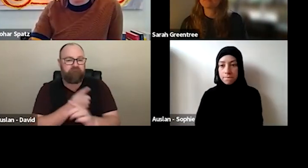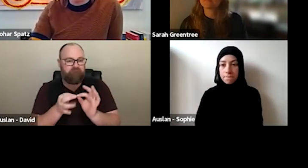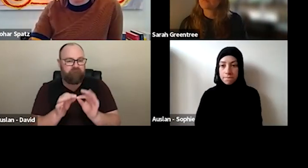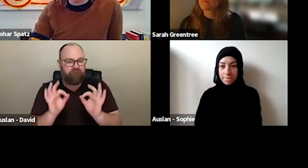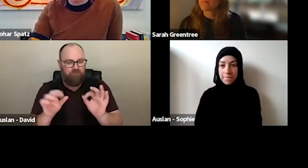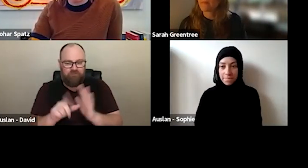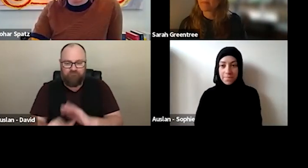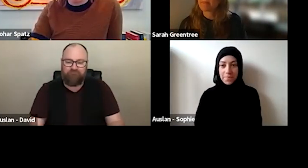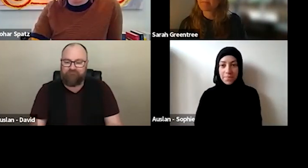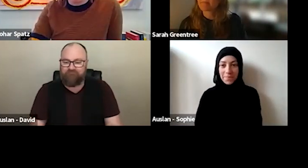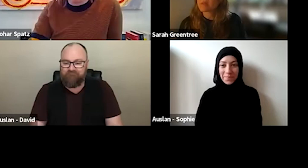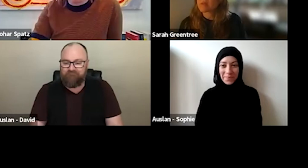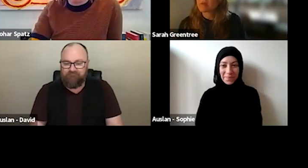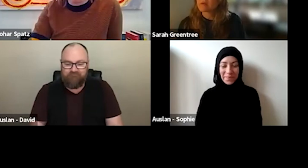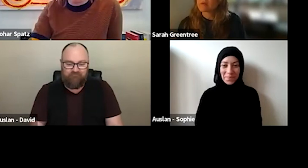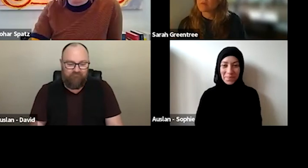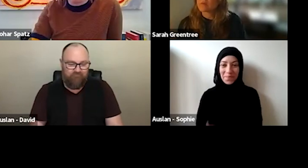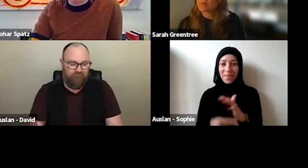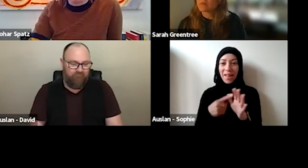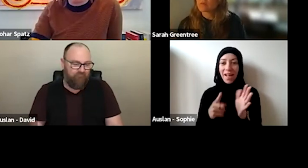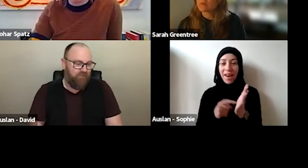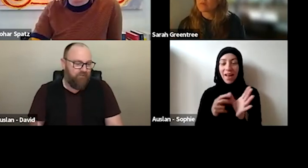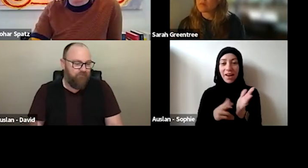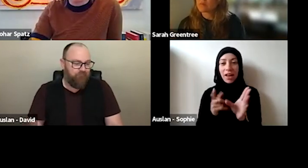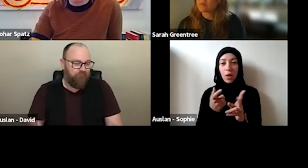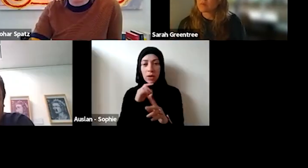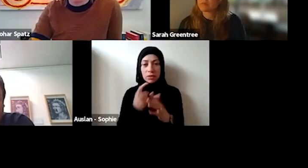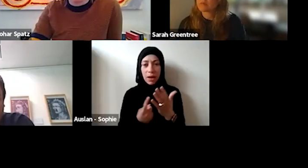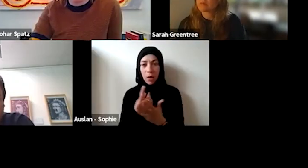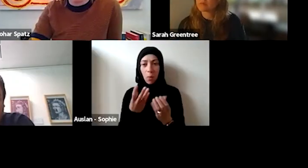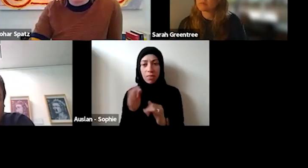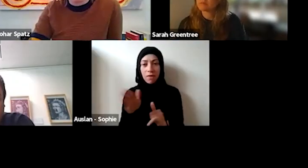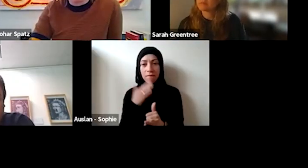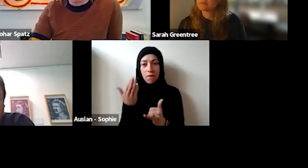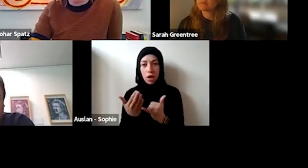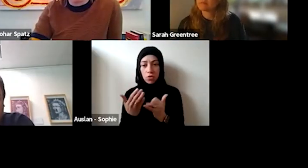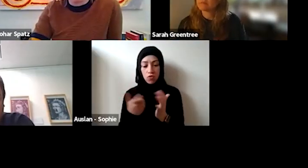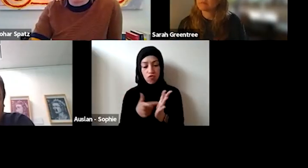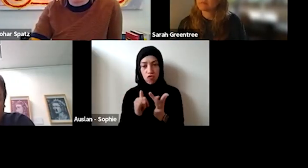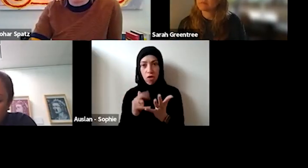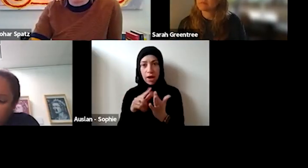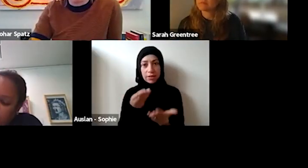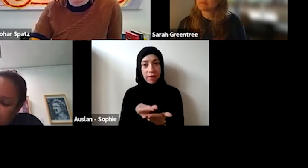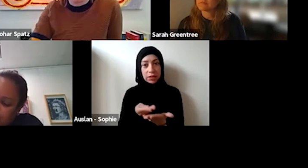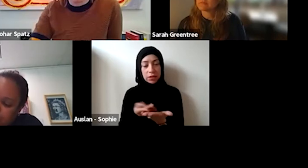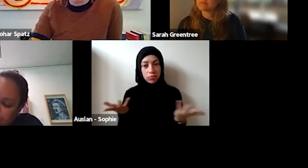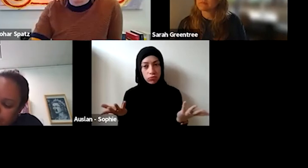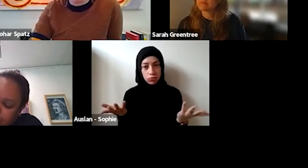Alana has asked a question about if we know what's happening with the final batch of rock rise funding. question about if we know what is happening with the final batch of rise funding?